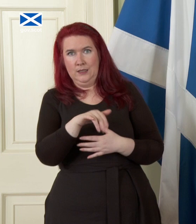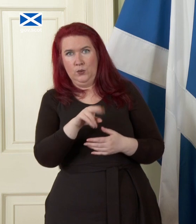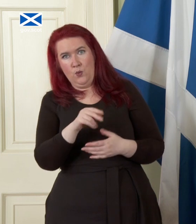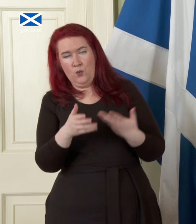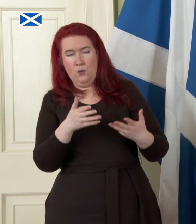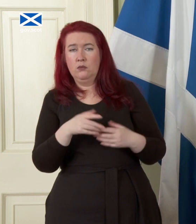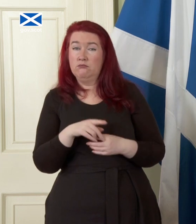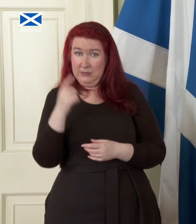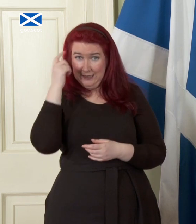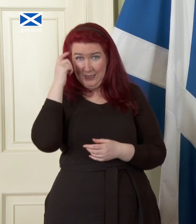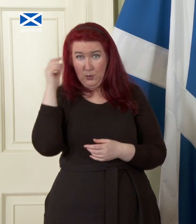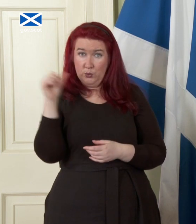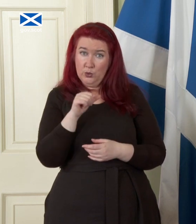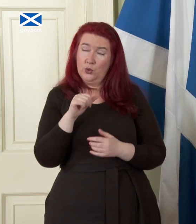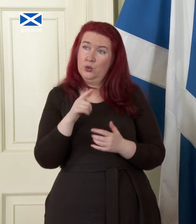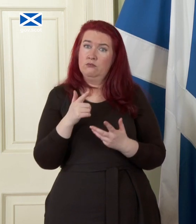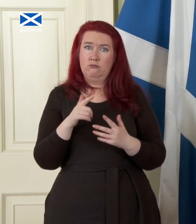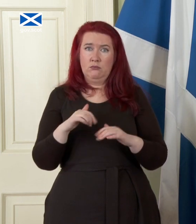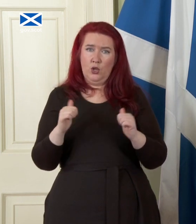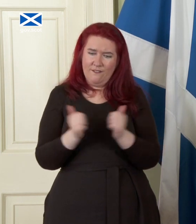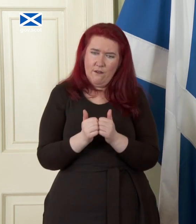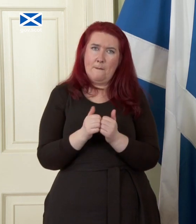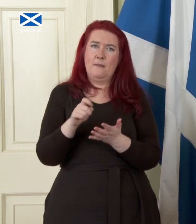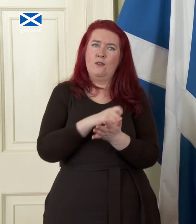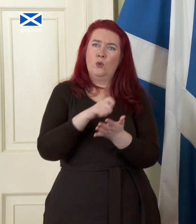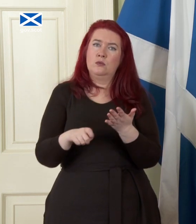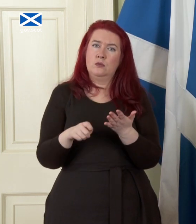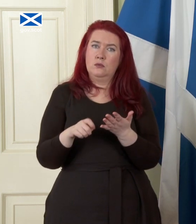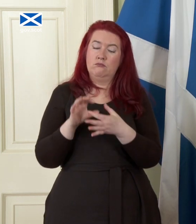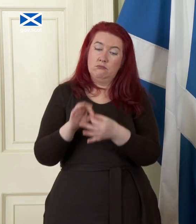um thing to do to to commit to a confirmatory vote on the terms of the deal afterwards so